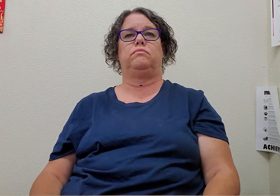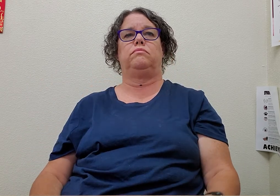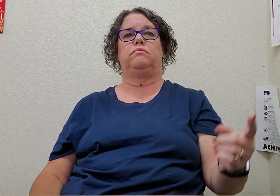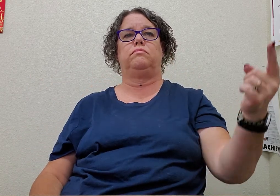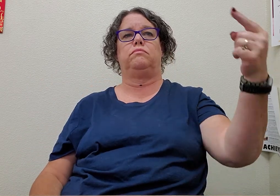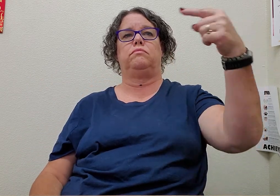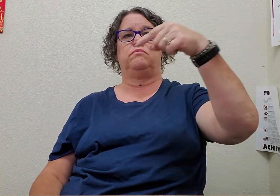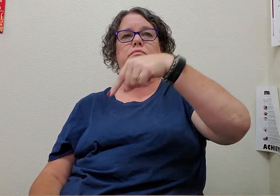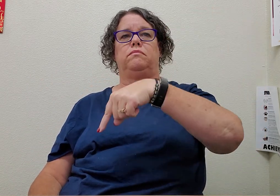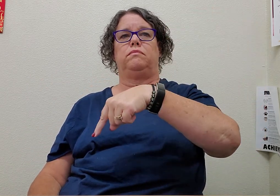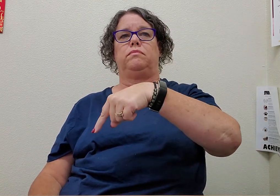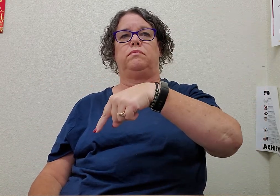come here